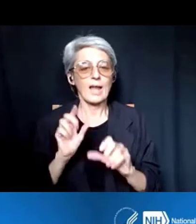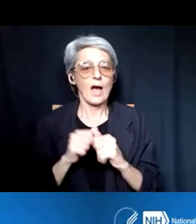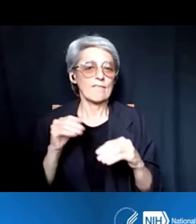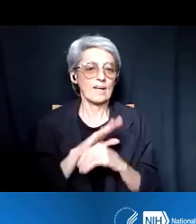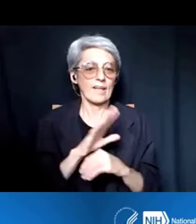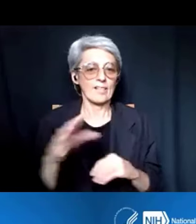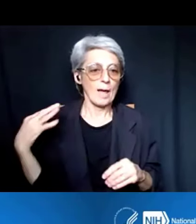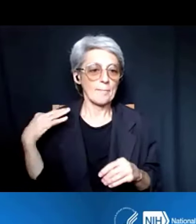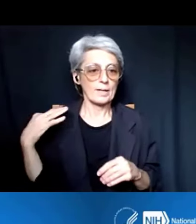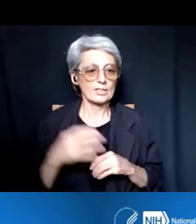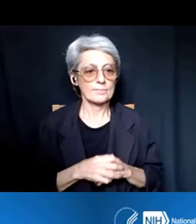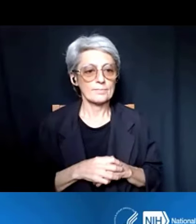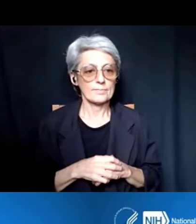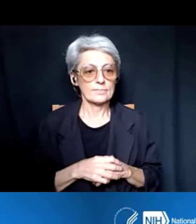Dr. Anissa Brown: So, again,